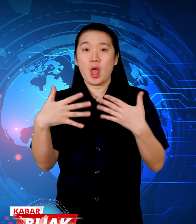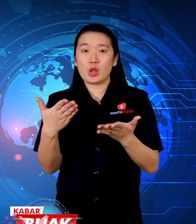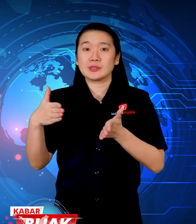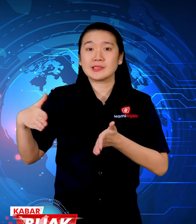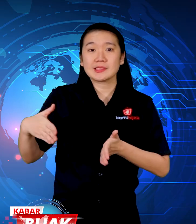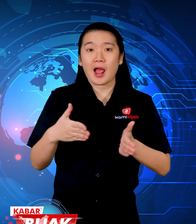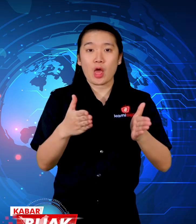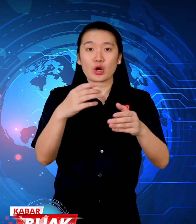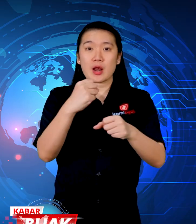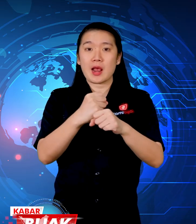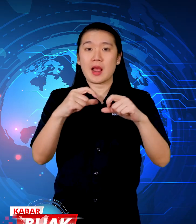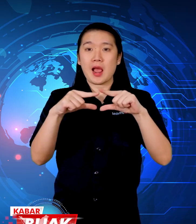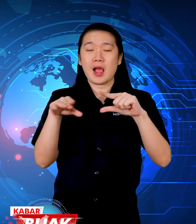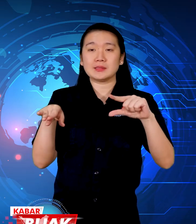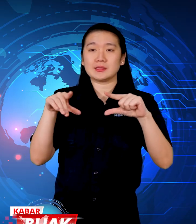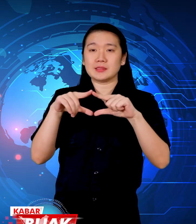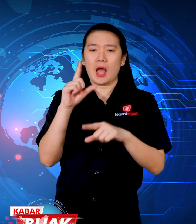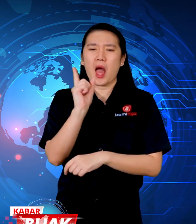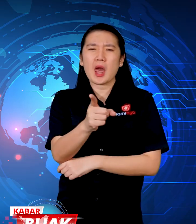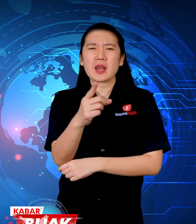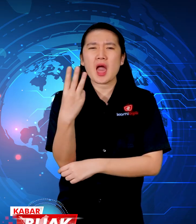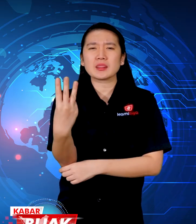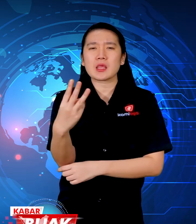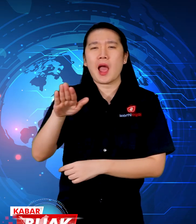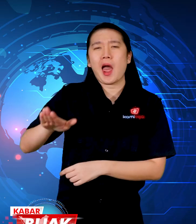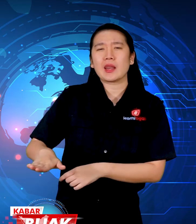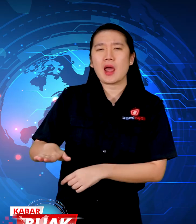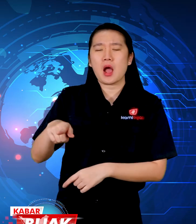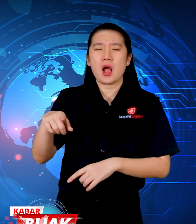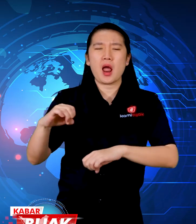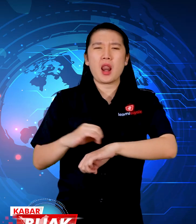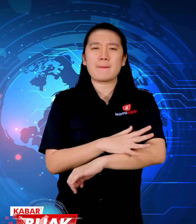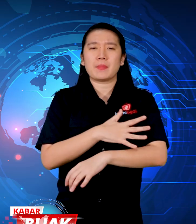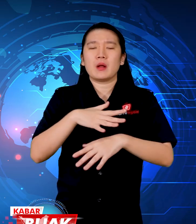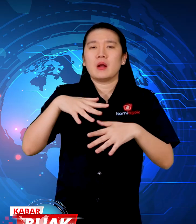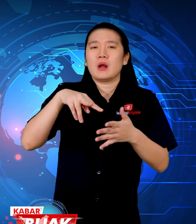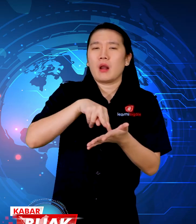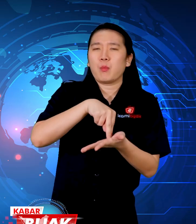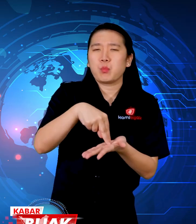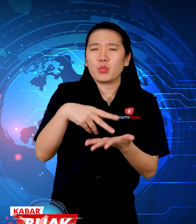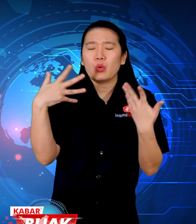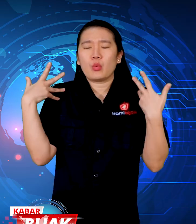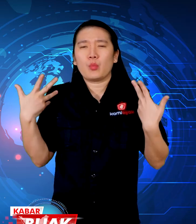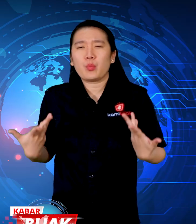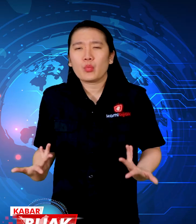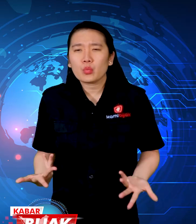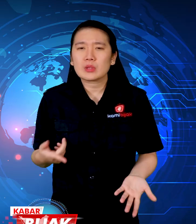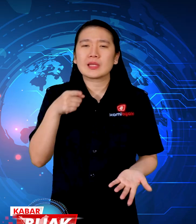Then, it was reported in the Gaza Strip that 3 children experienced flaccid paralysis